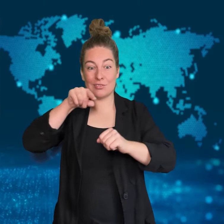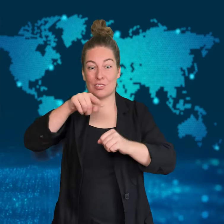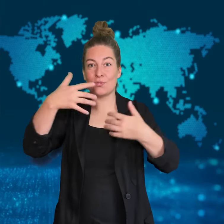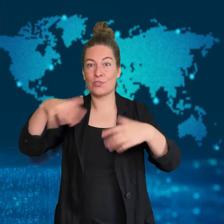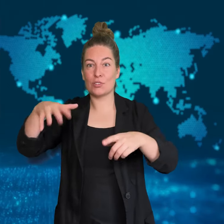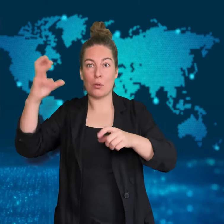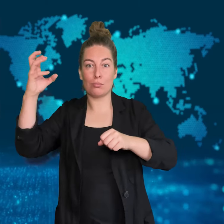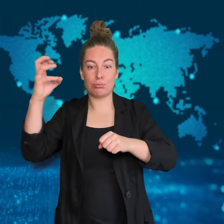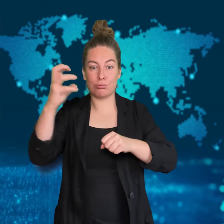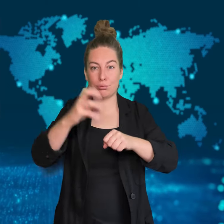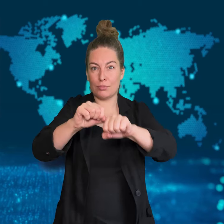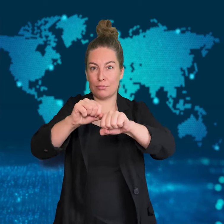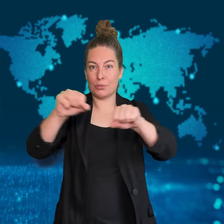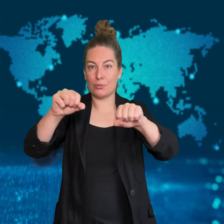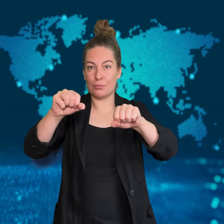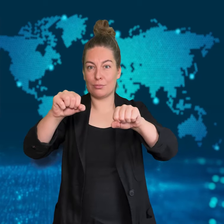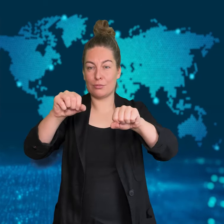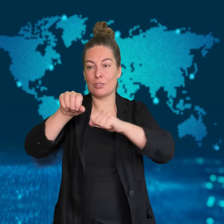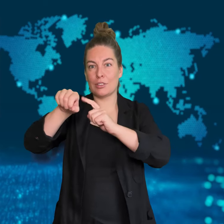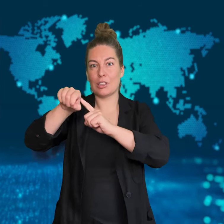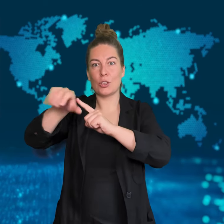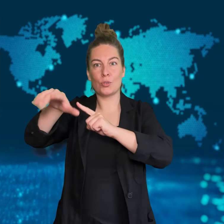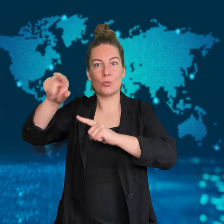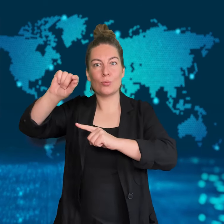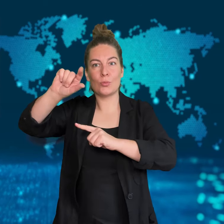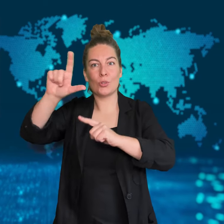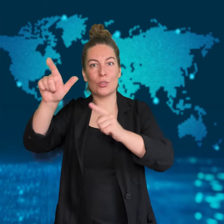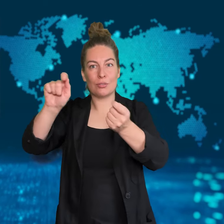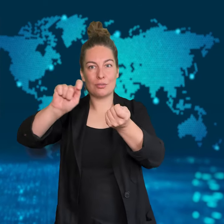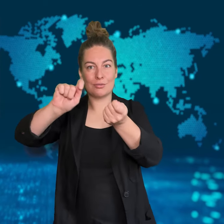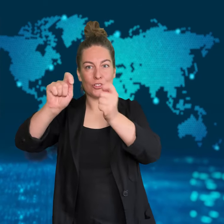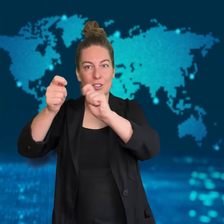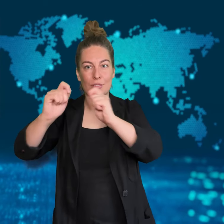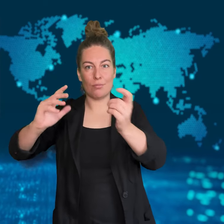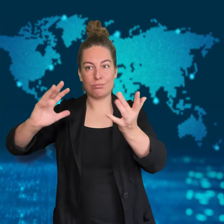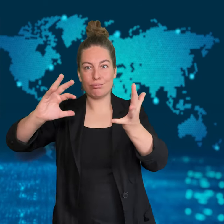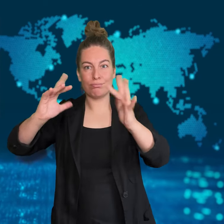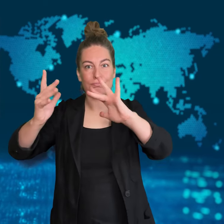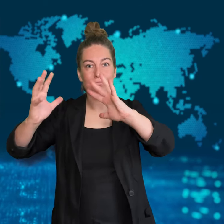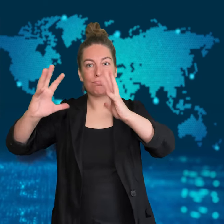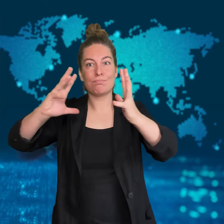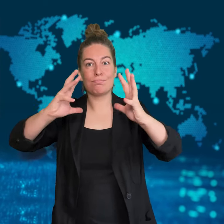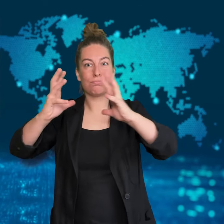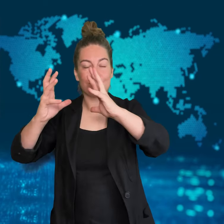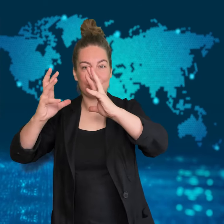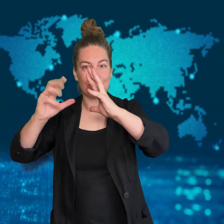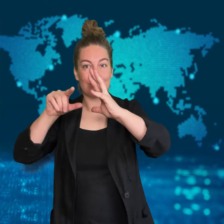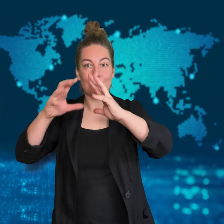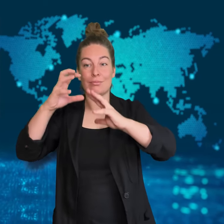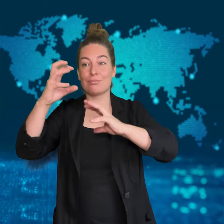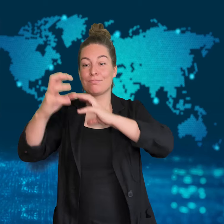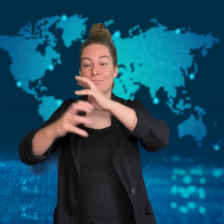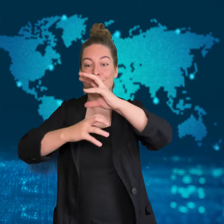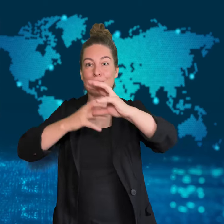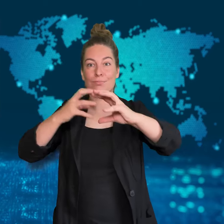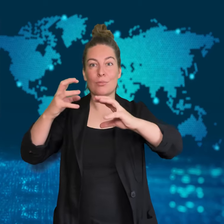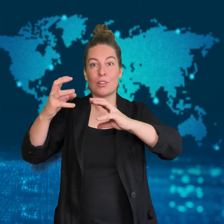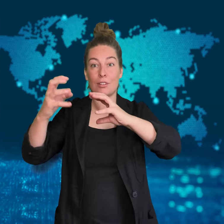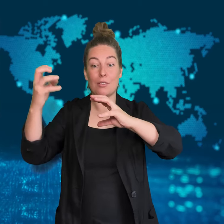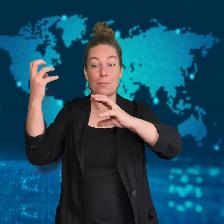The blast of the impact put the moon in its place.